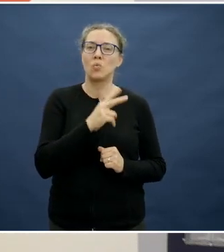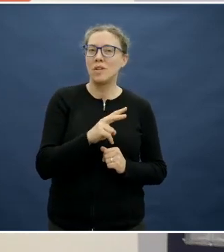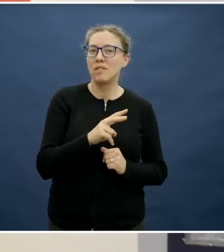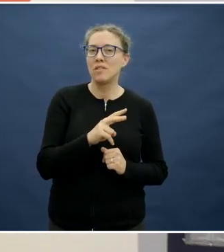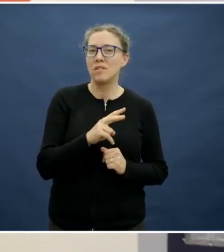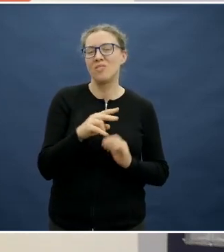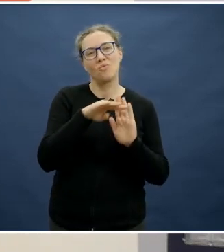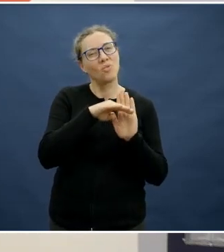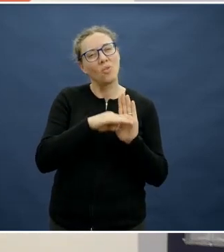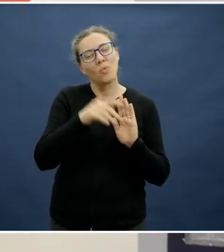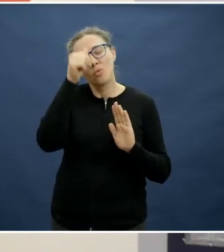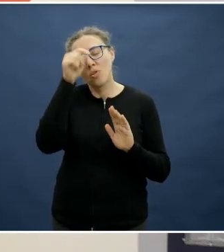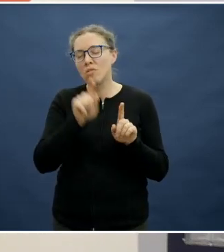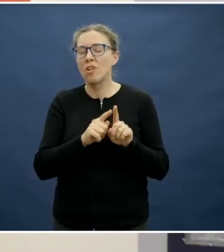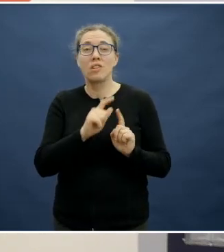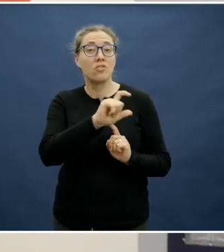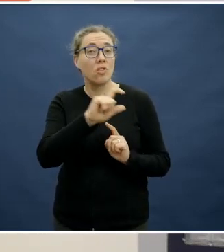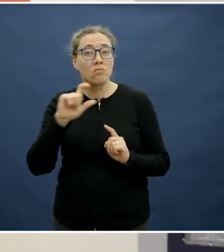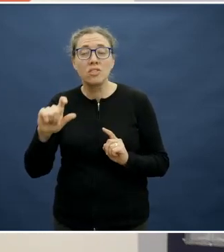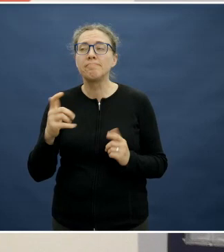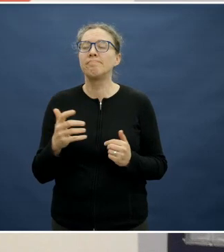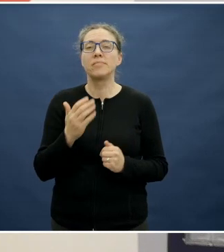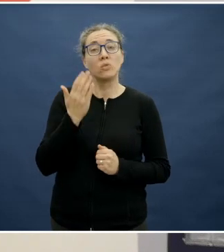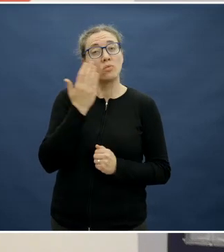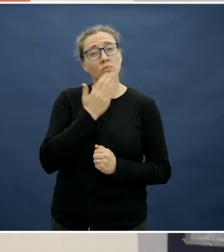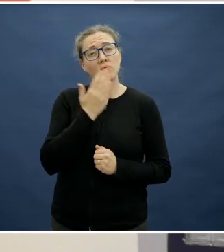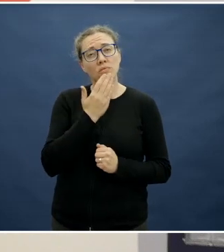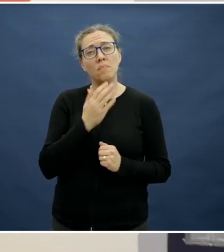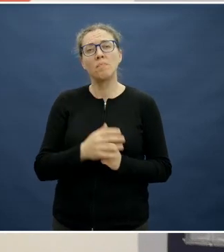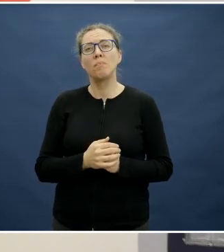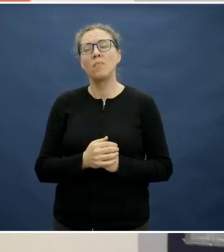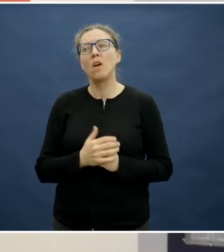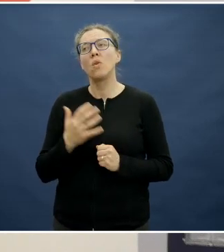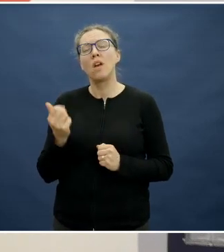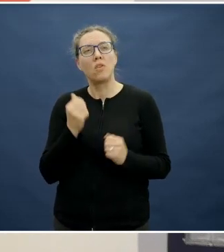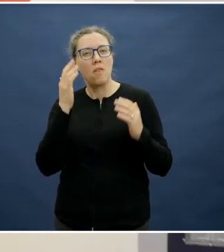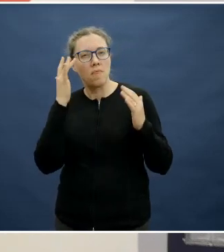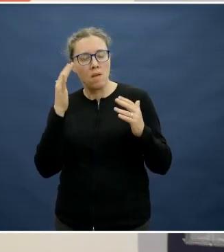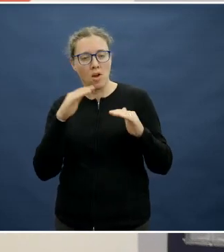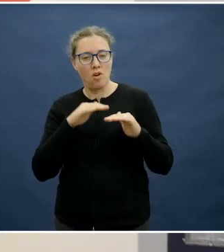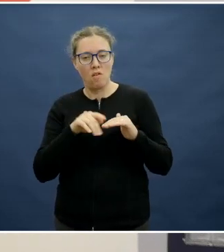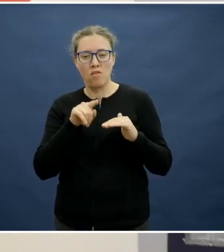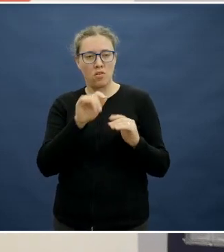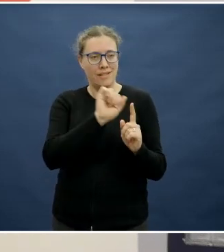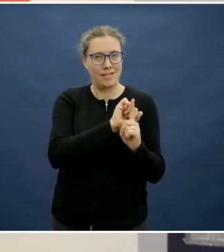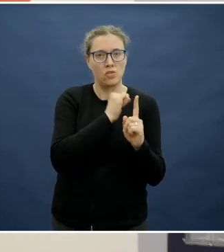places likechildcare and schools, we do need to think of them as protected environments.